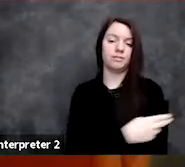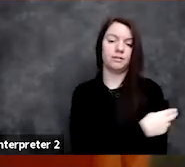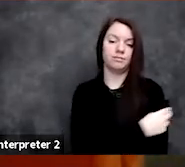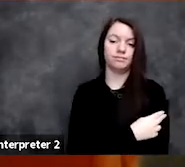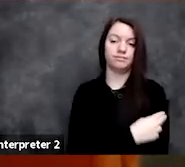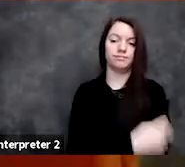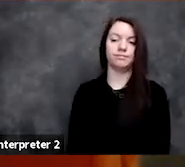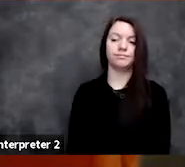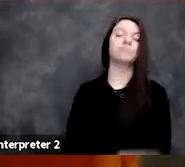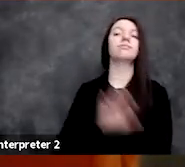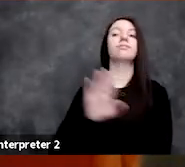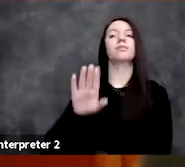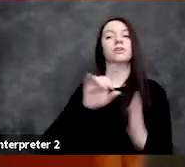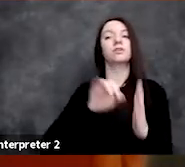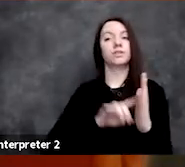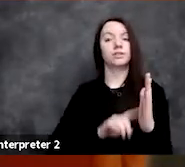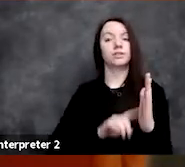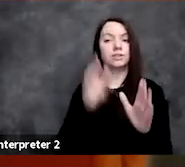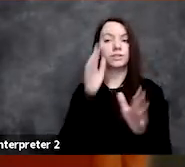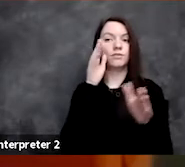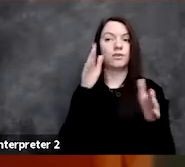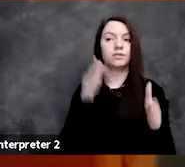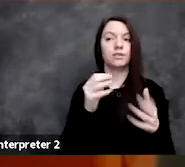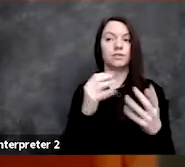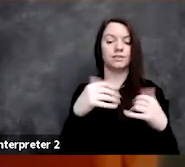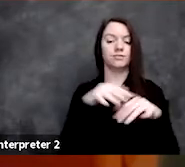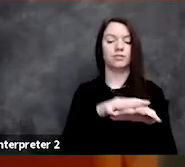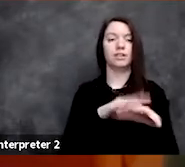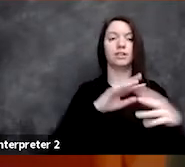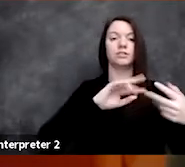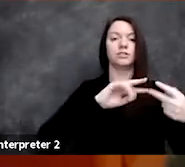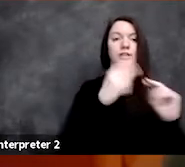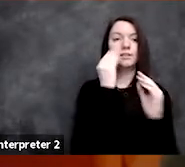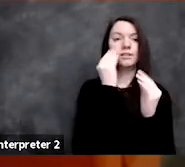Her research focuses on integrating genetic data with molecular data